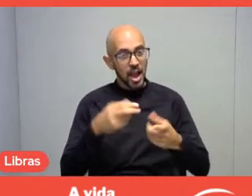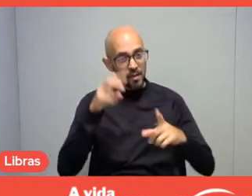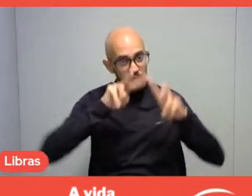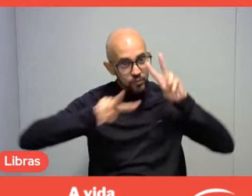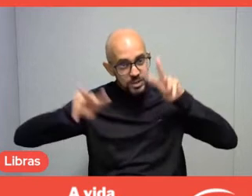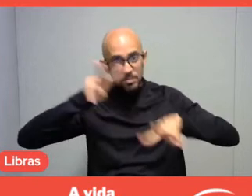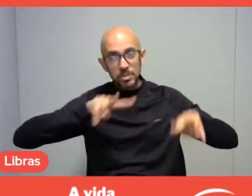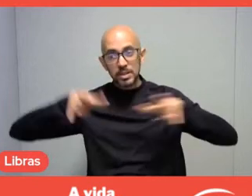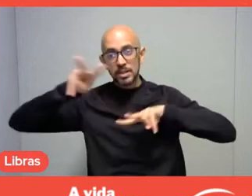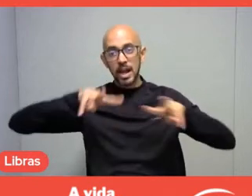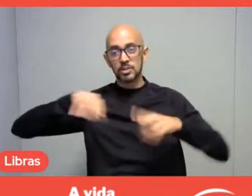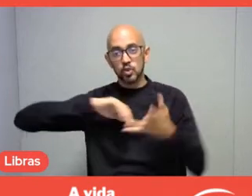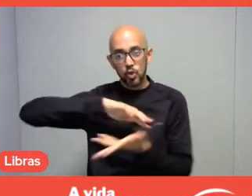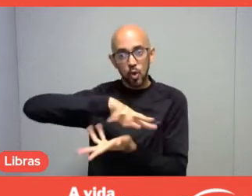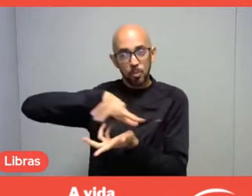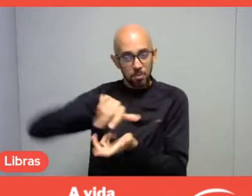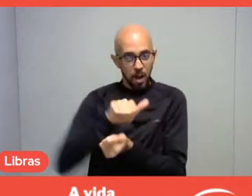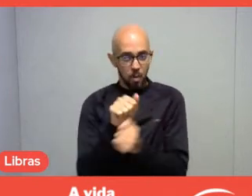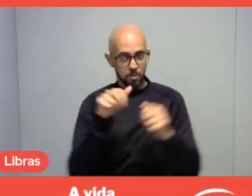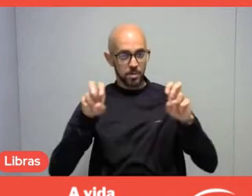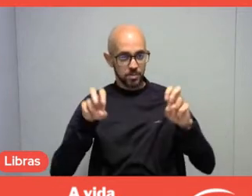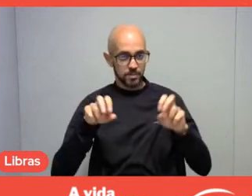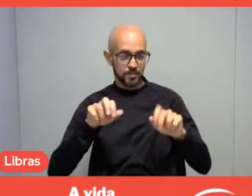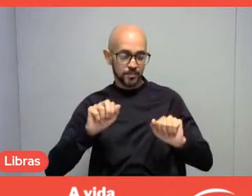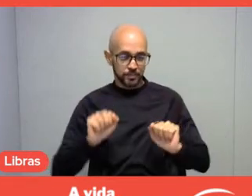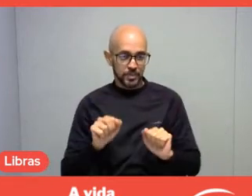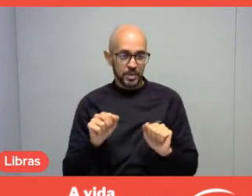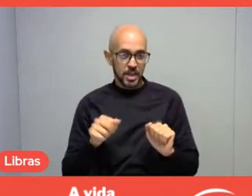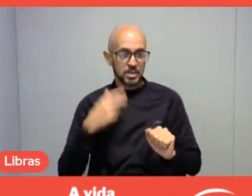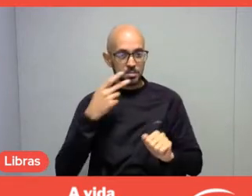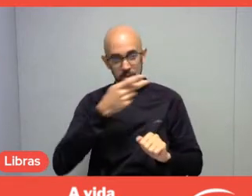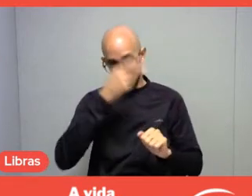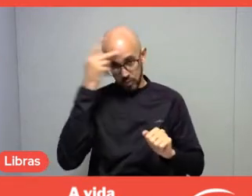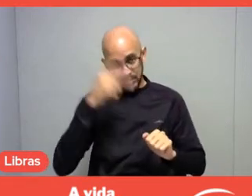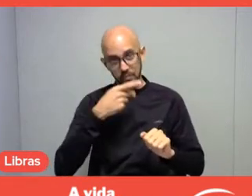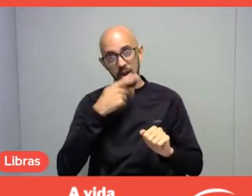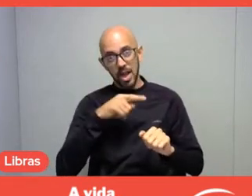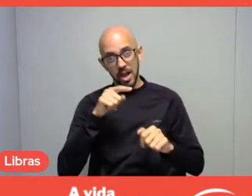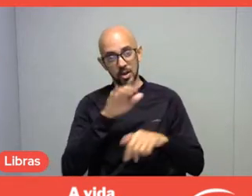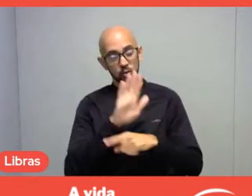The people who spoke in the video certainly consider leisure to be very important,